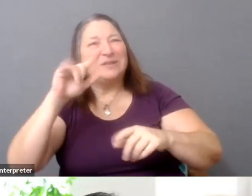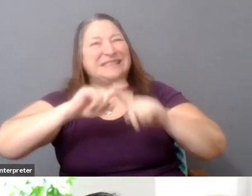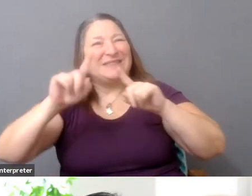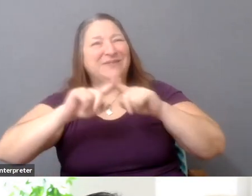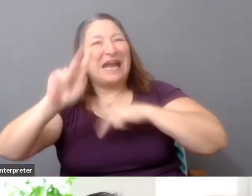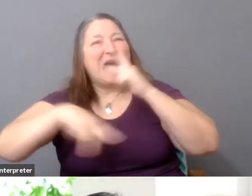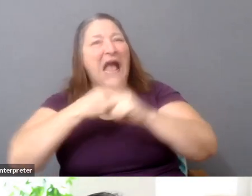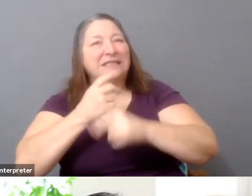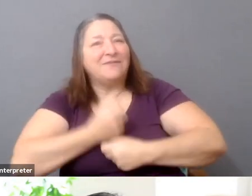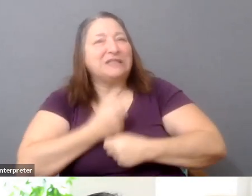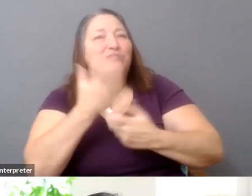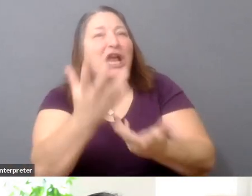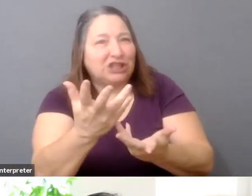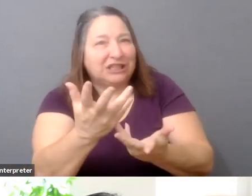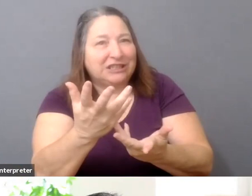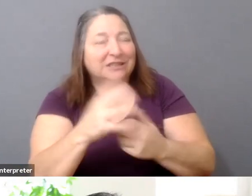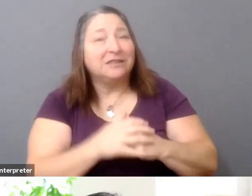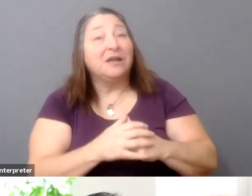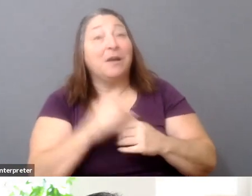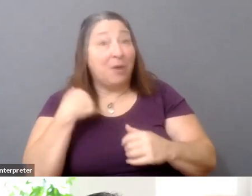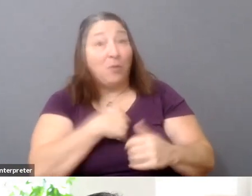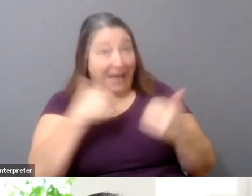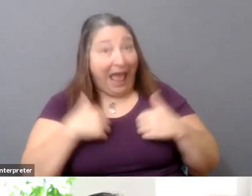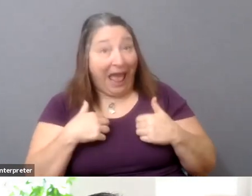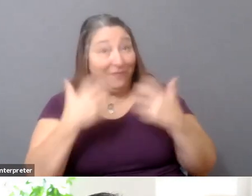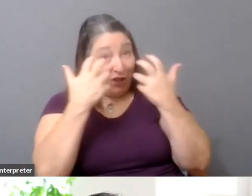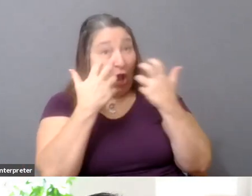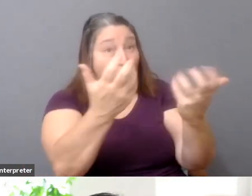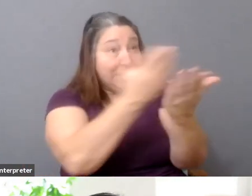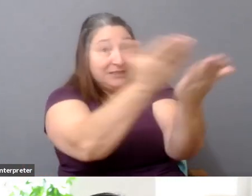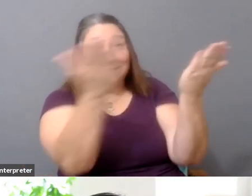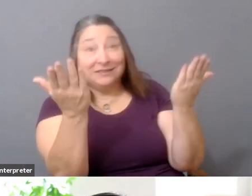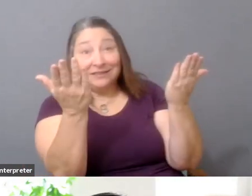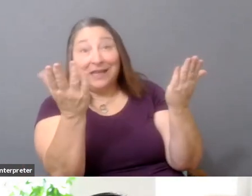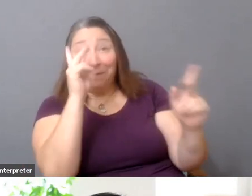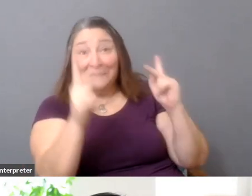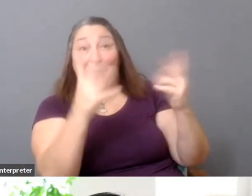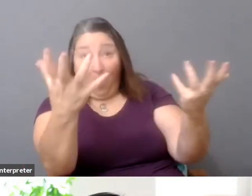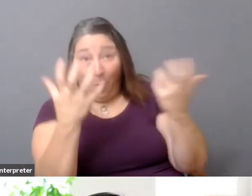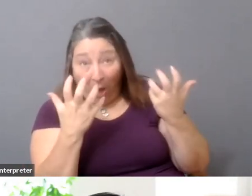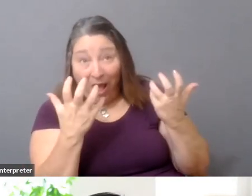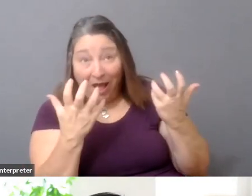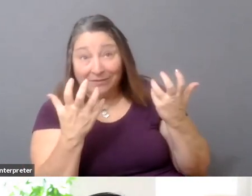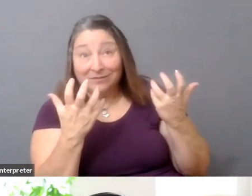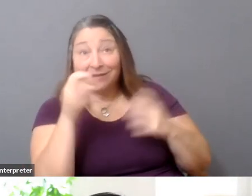but the audiences are there, and they want the material. But I do think this is--